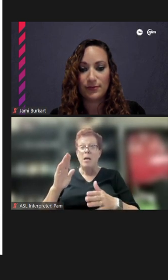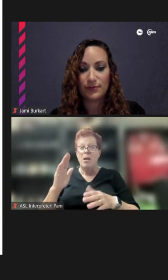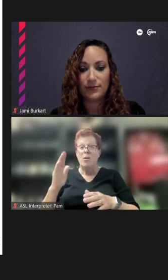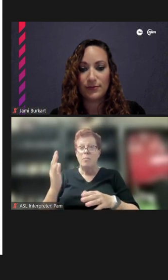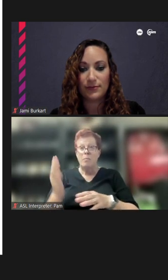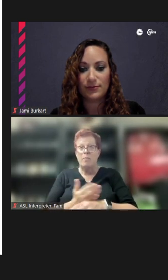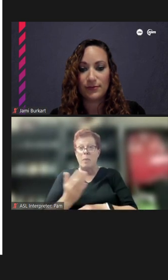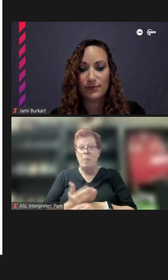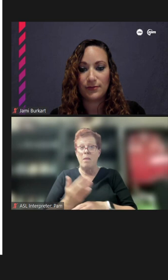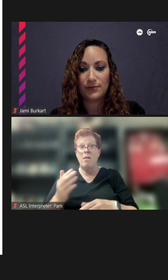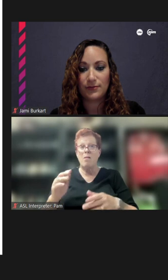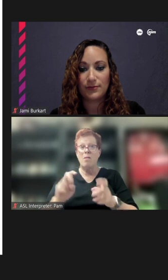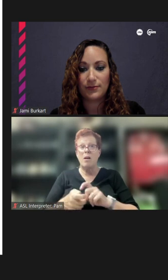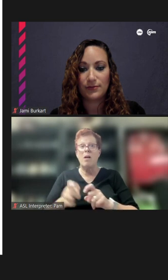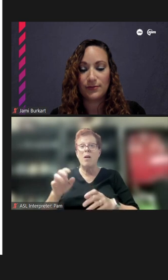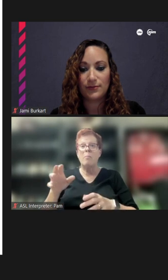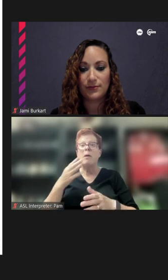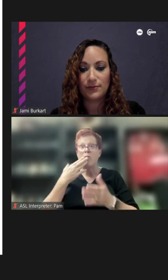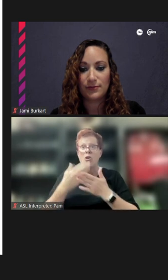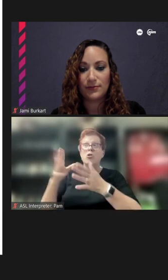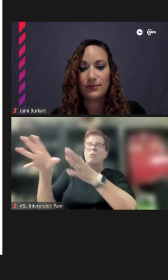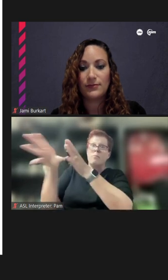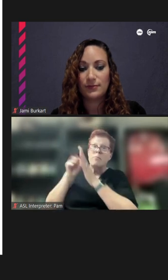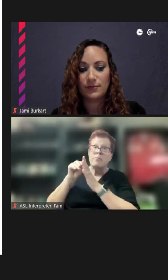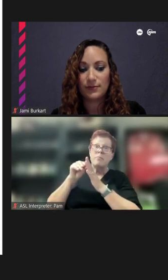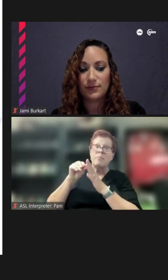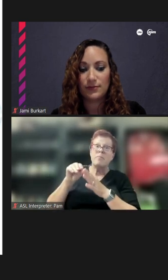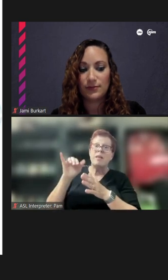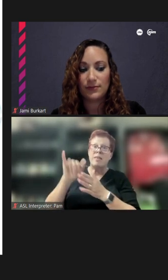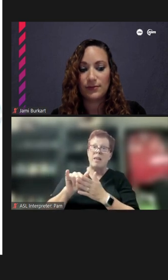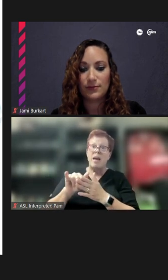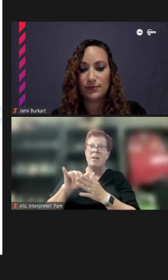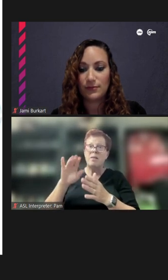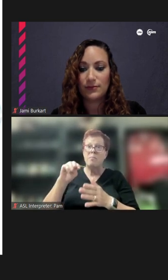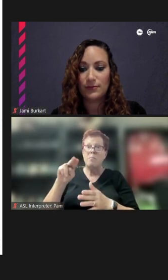to even that mural because it's a popular one and it's large and a lot of people know it, and